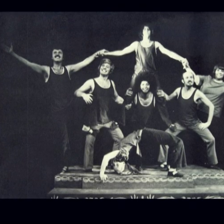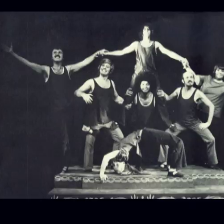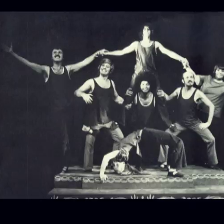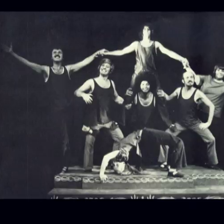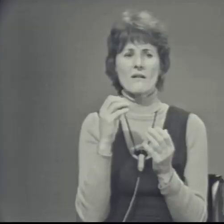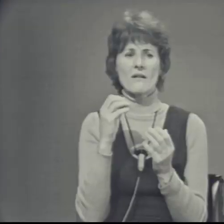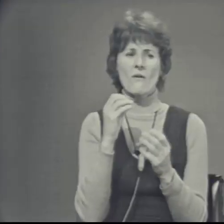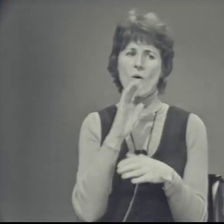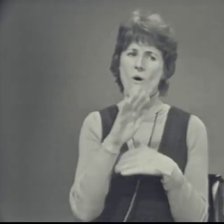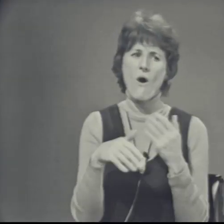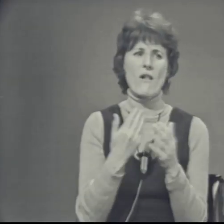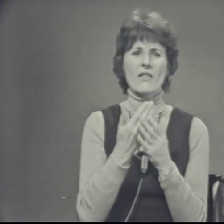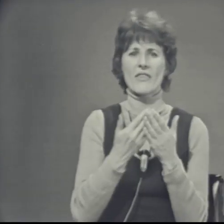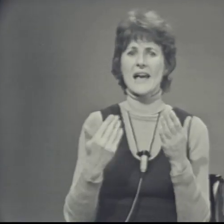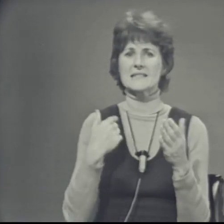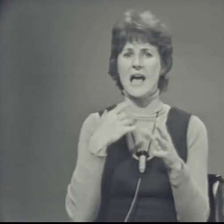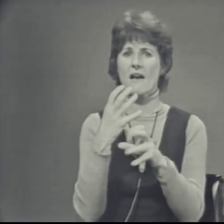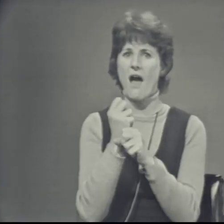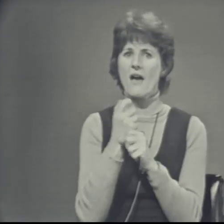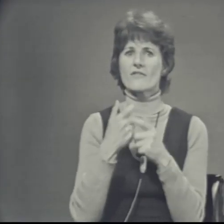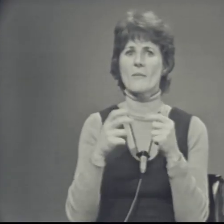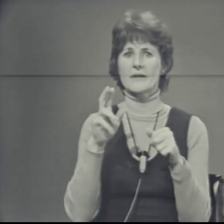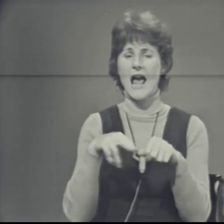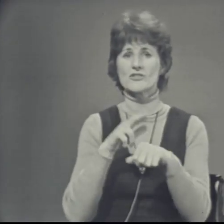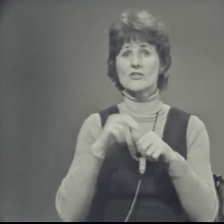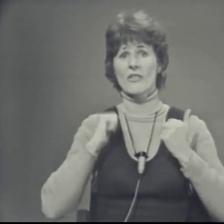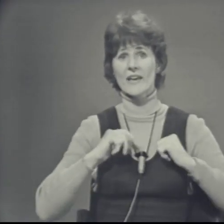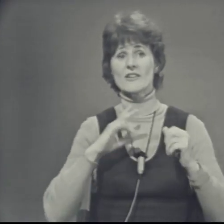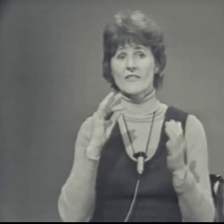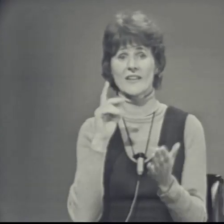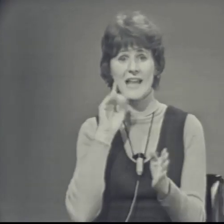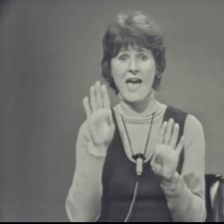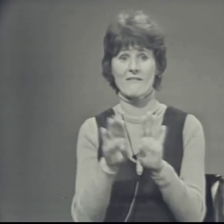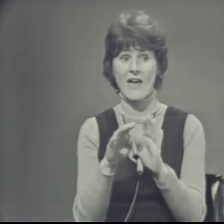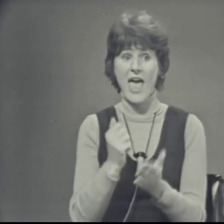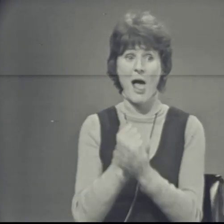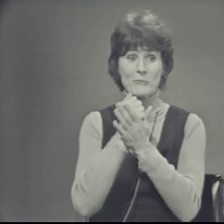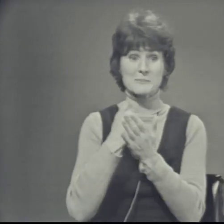All the things I got from the National Theatre of the Deaf helped me,